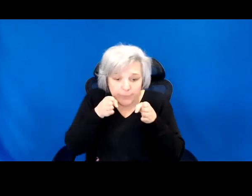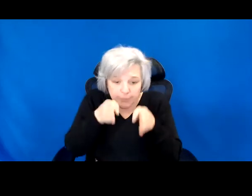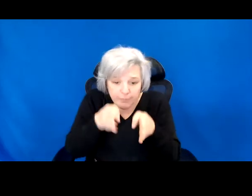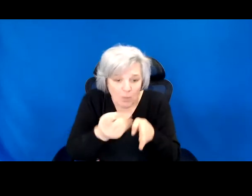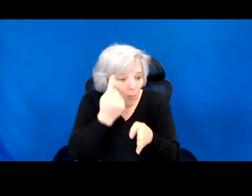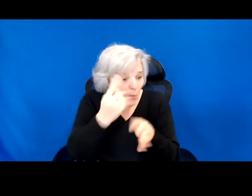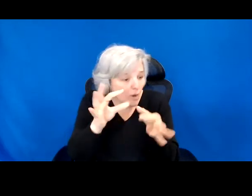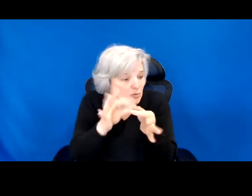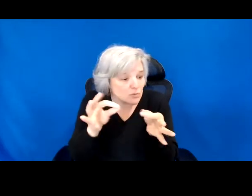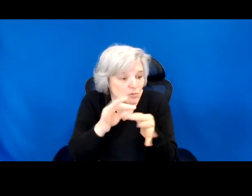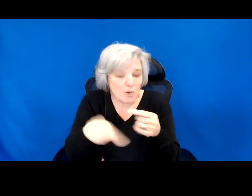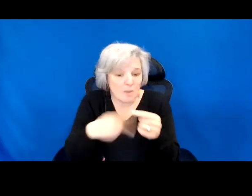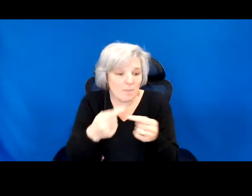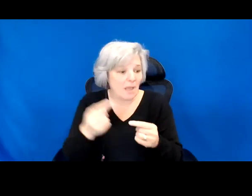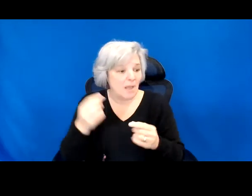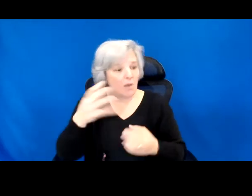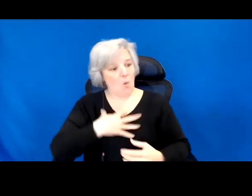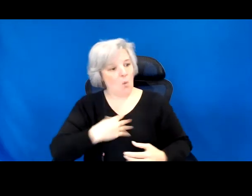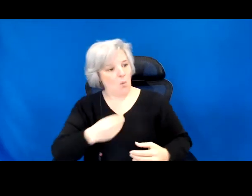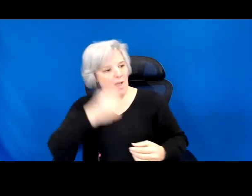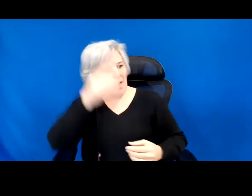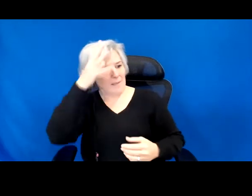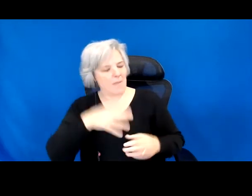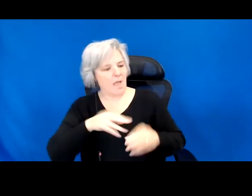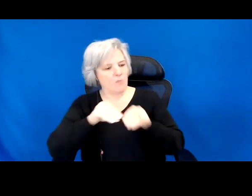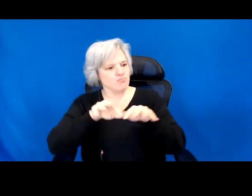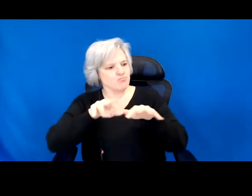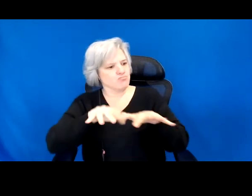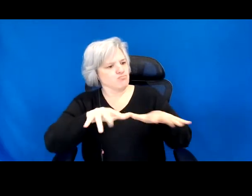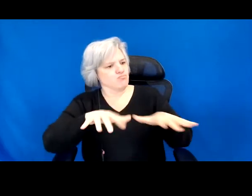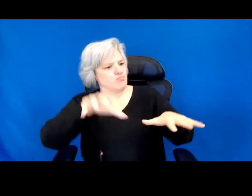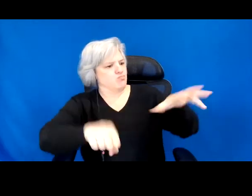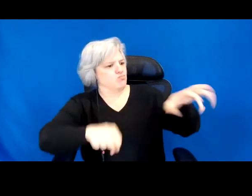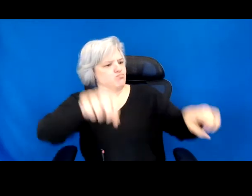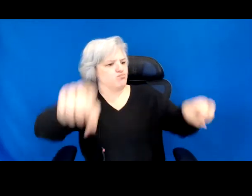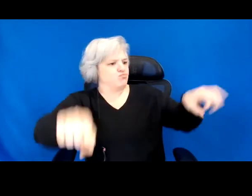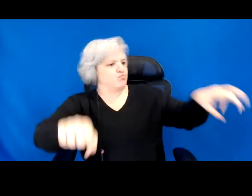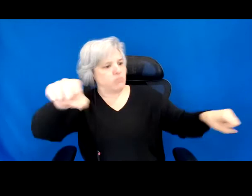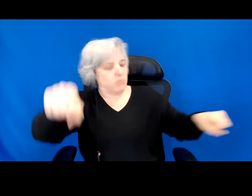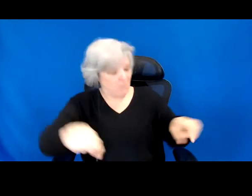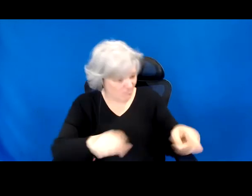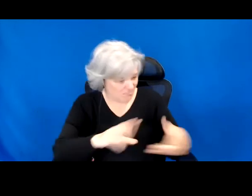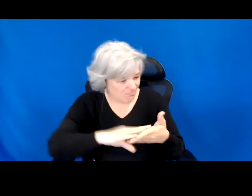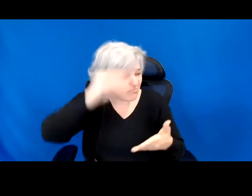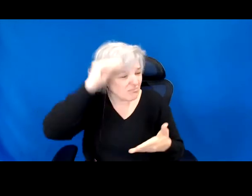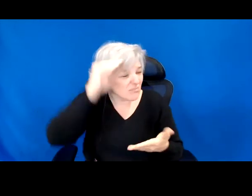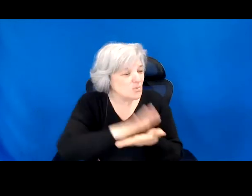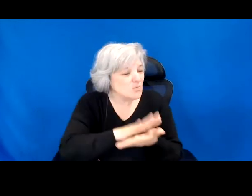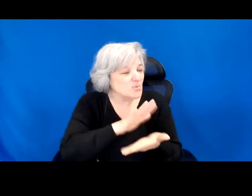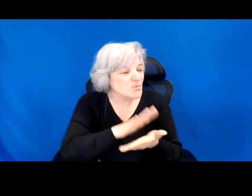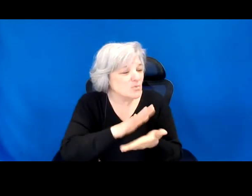of western capitalist expansion, obscuring the bleak fact that much of what we call progress,